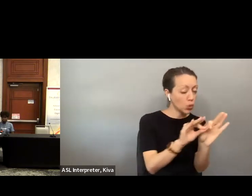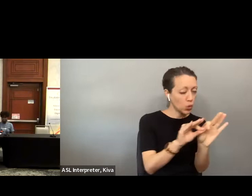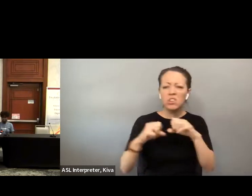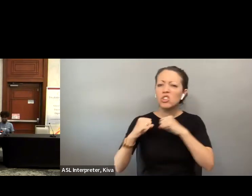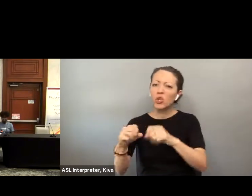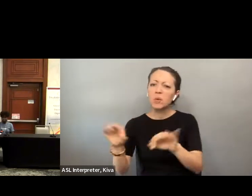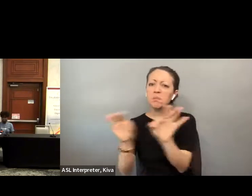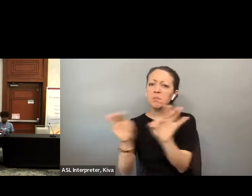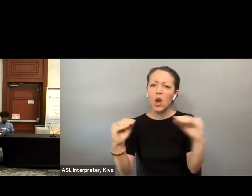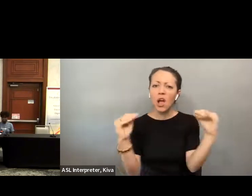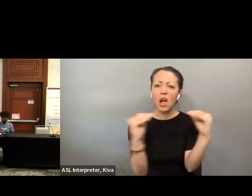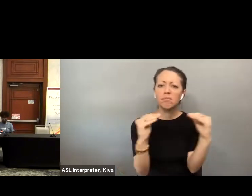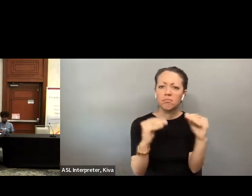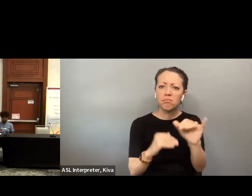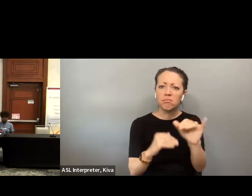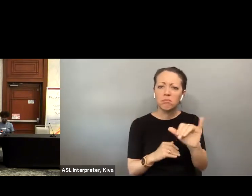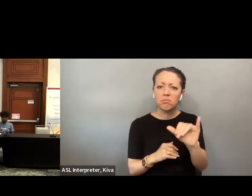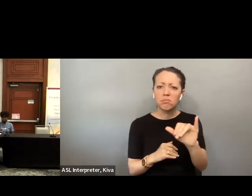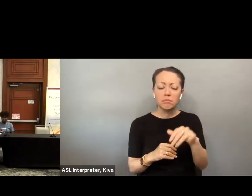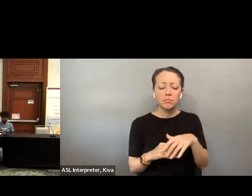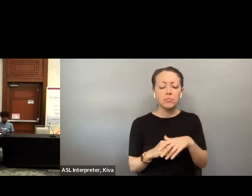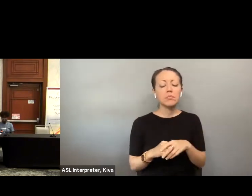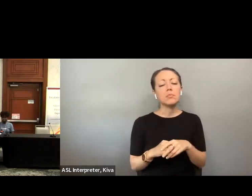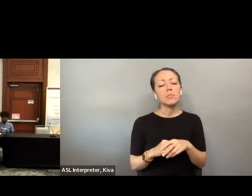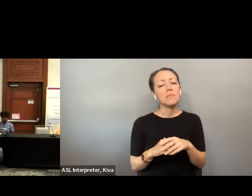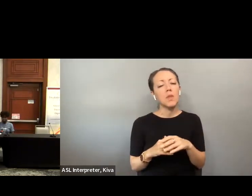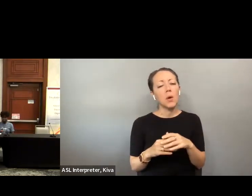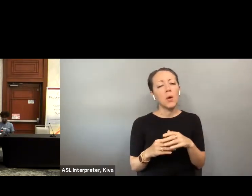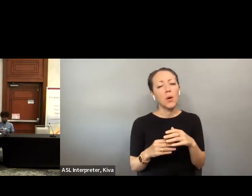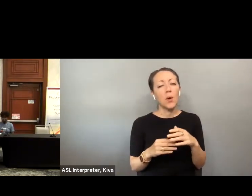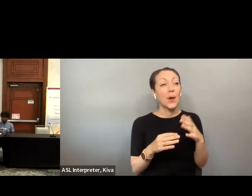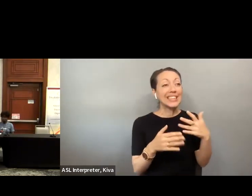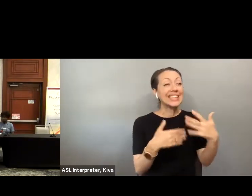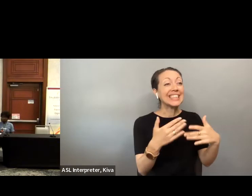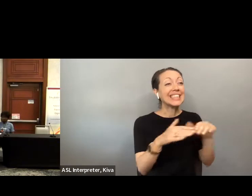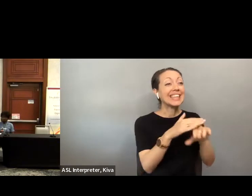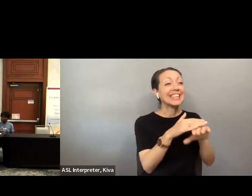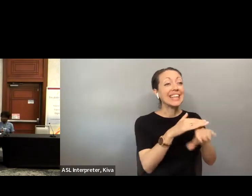between accessibility and security and we need to keep that security component in mind as well